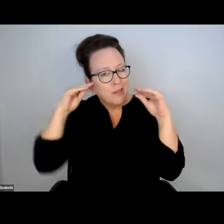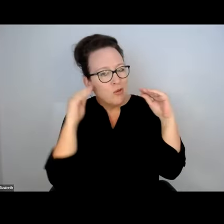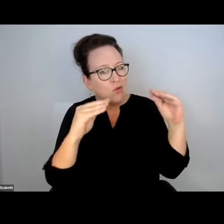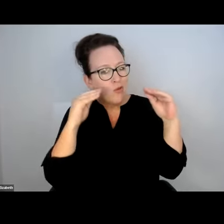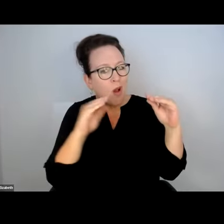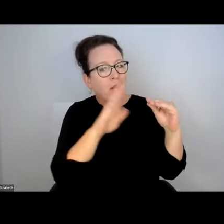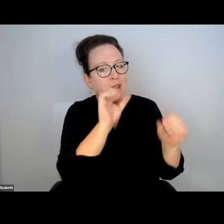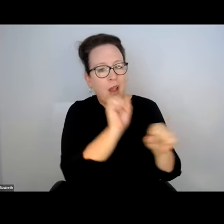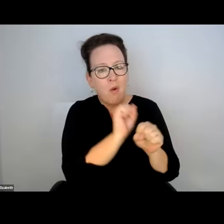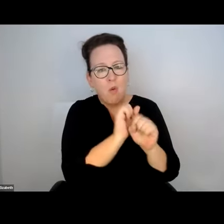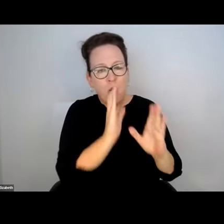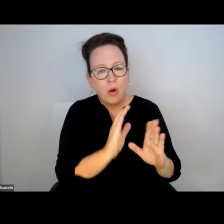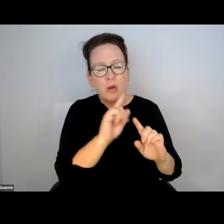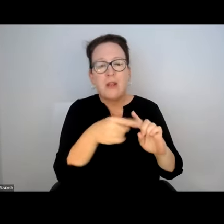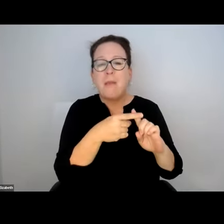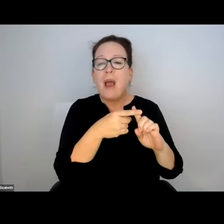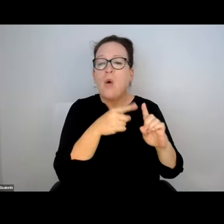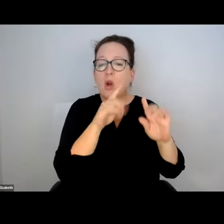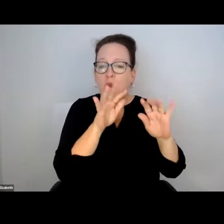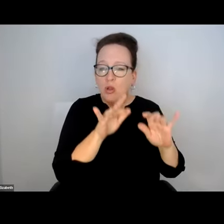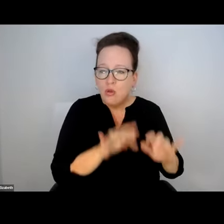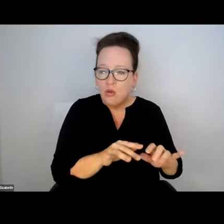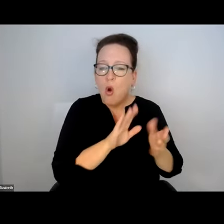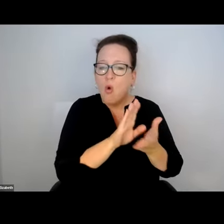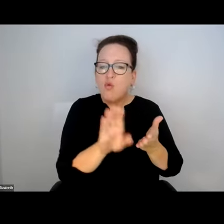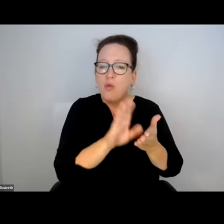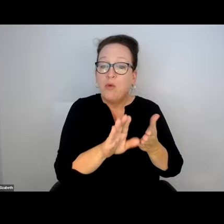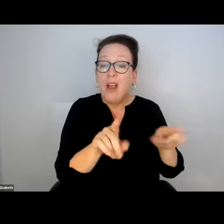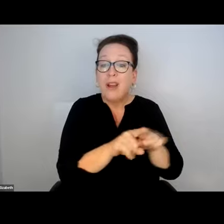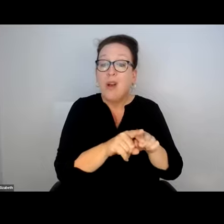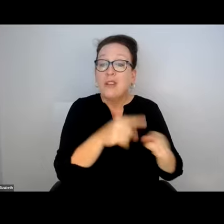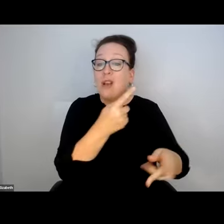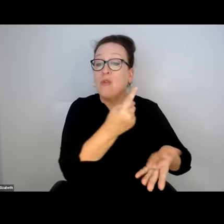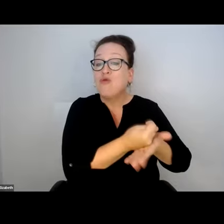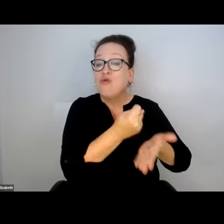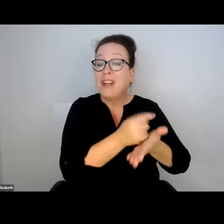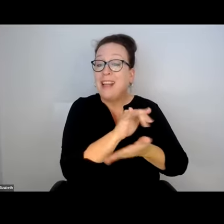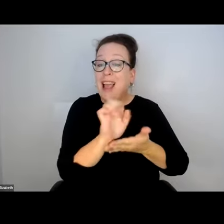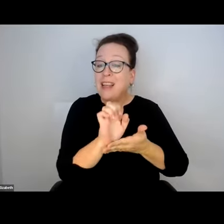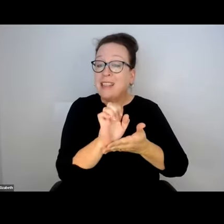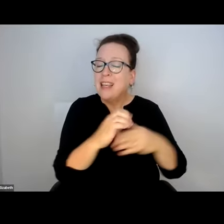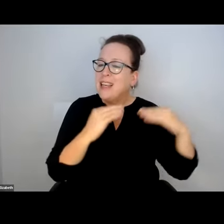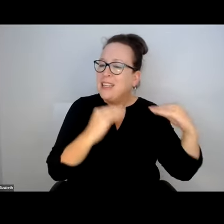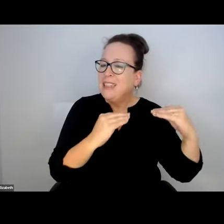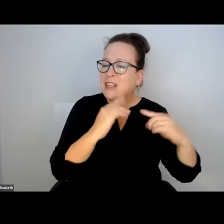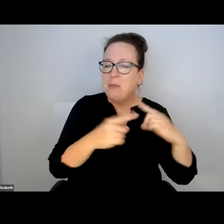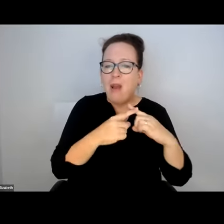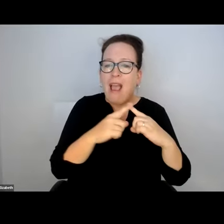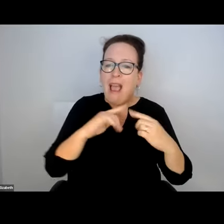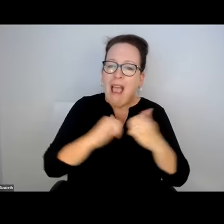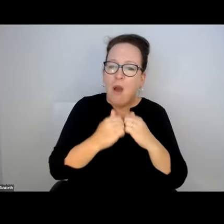THE VARIOUS MUNICIPALITIES, THEY INSTRUCT THEIR WORKERS ON SNOW REMOVAL, TREATING ICE, THE